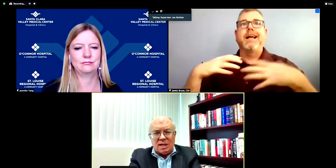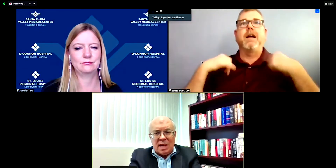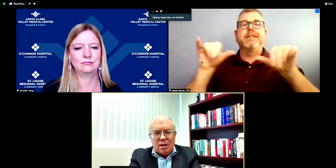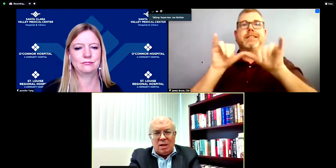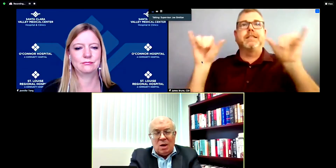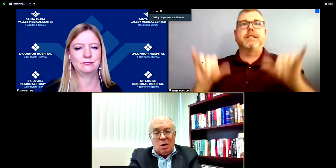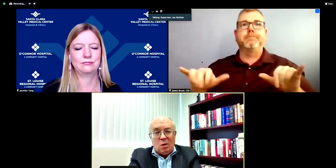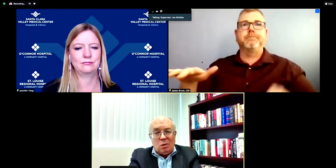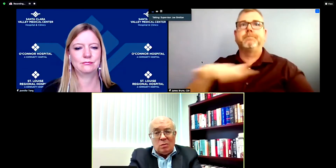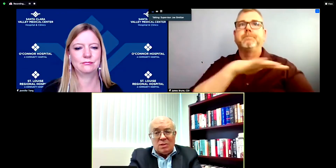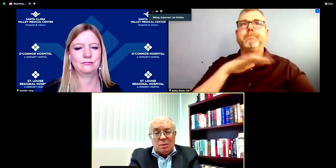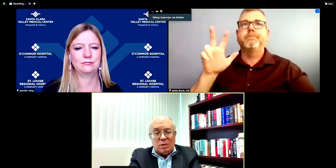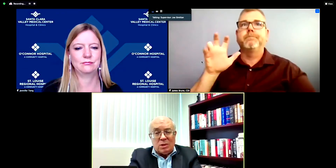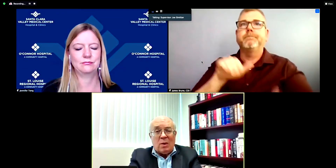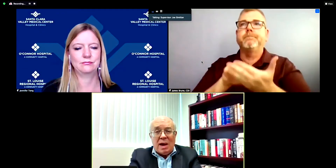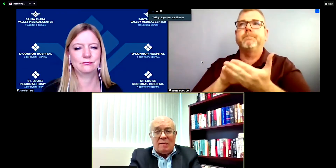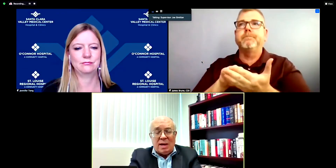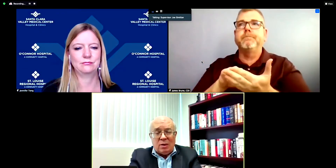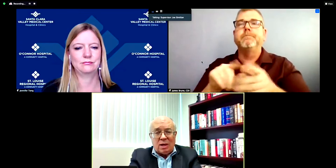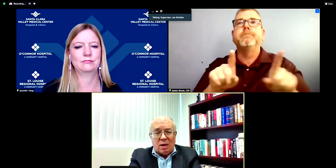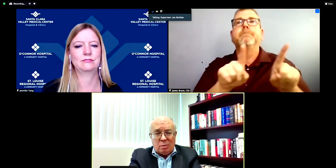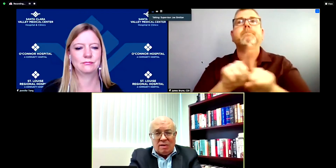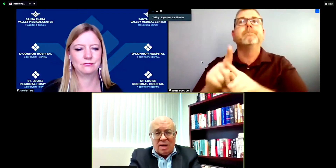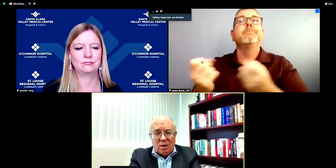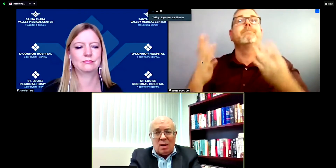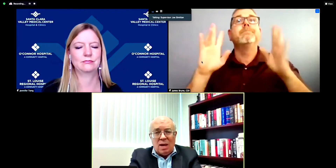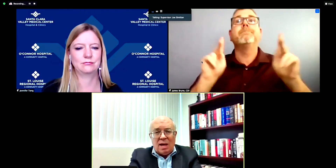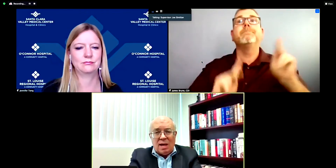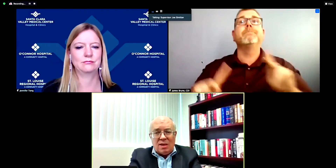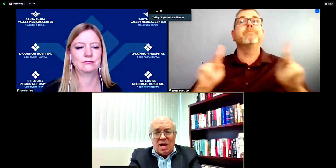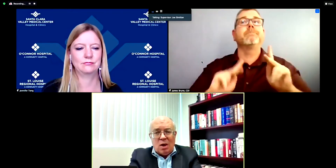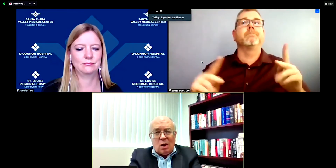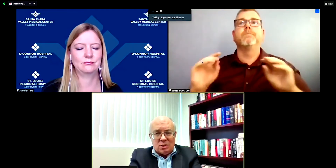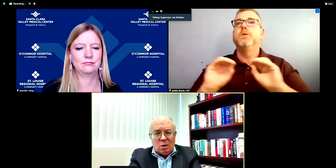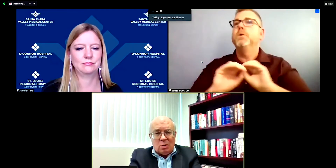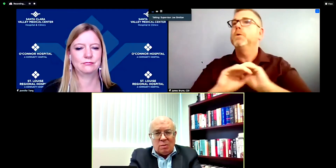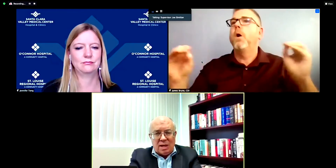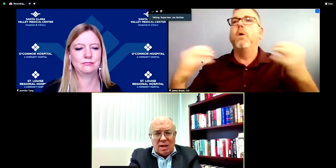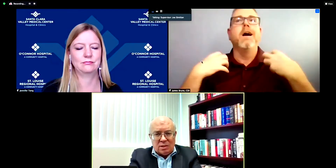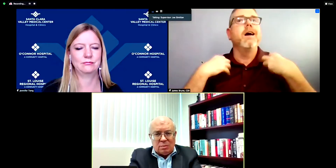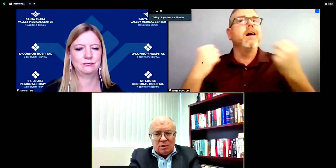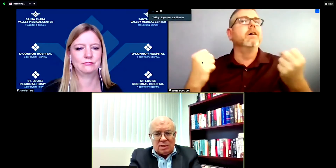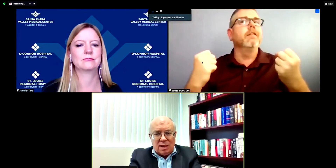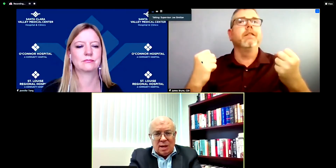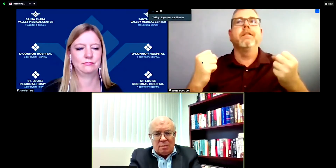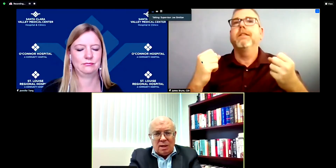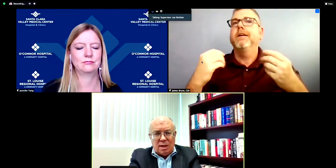the county who simply don't have a health care provider, they also would be eligible to come,